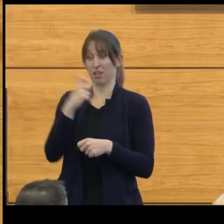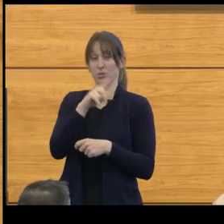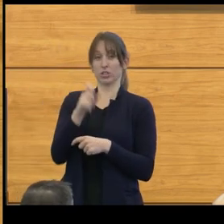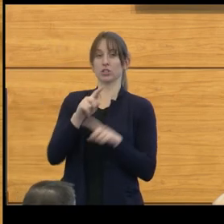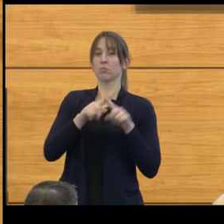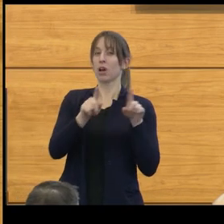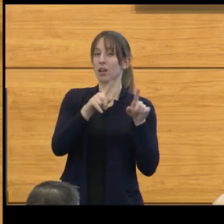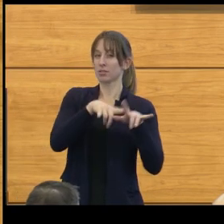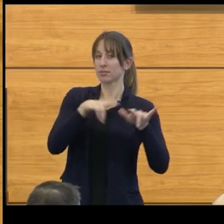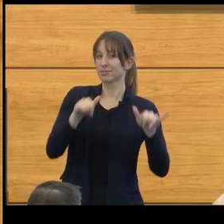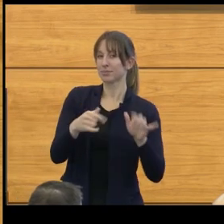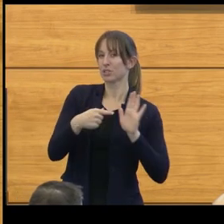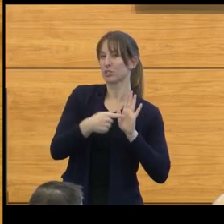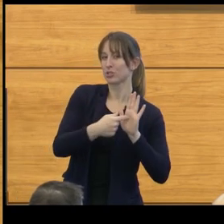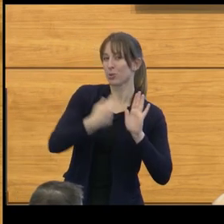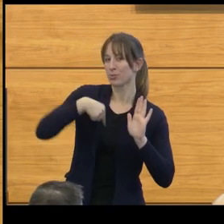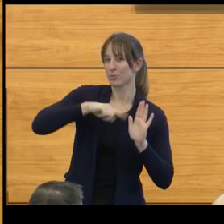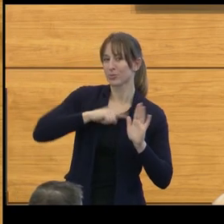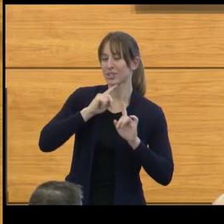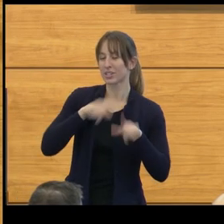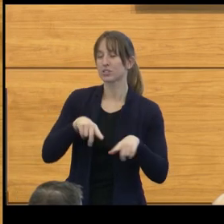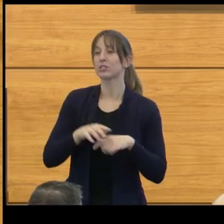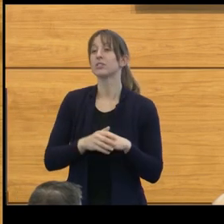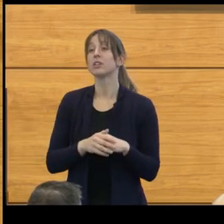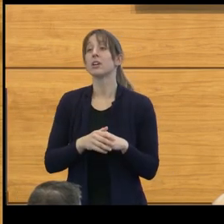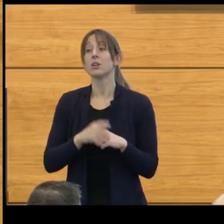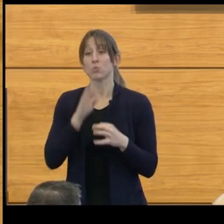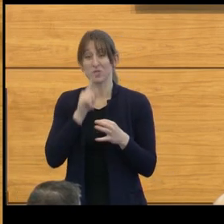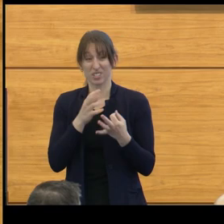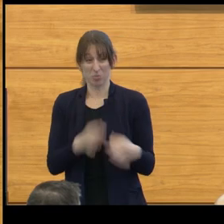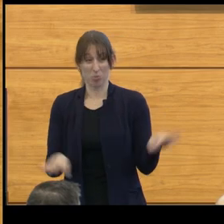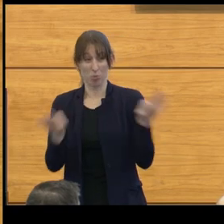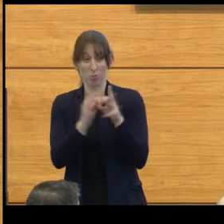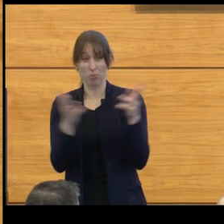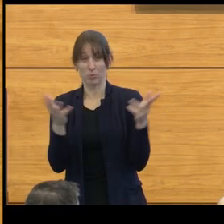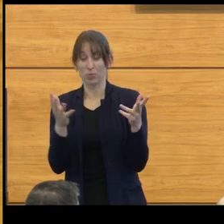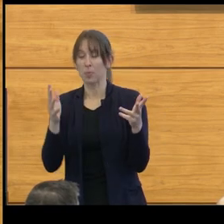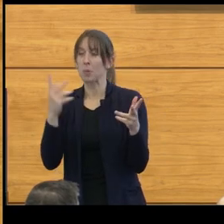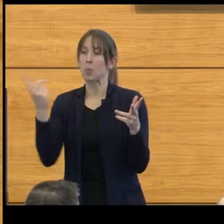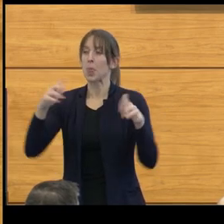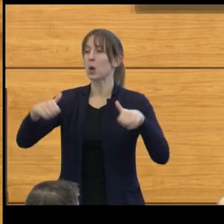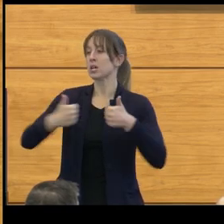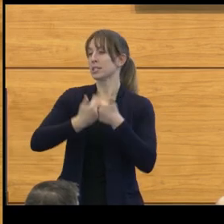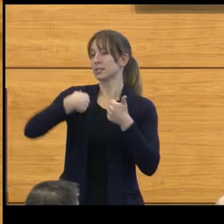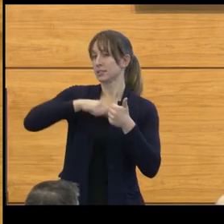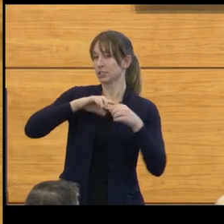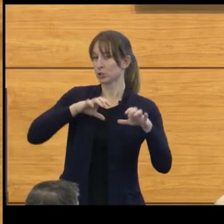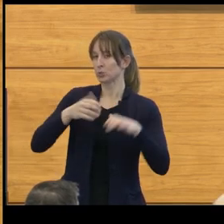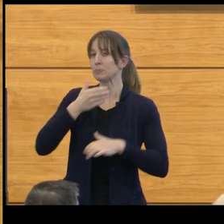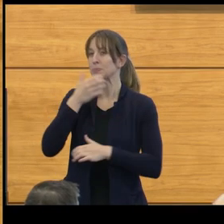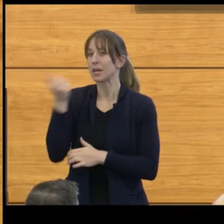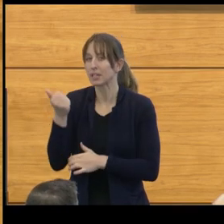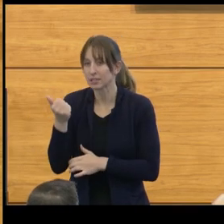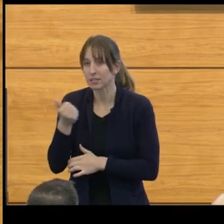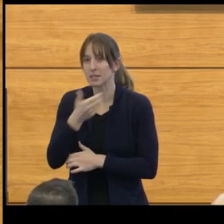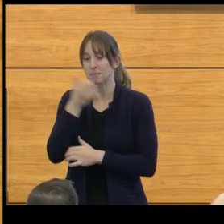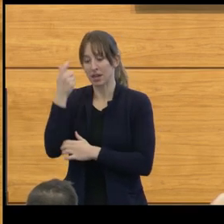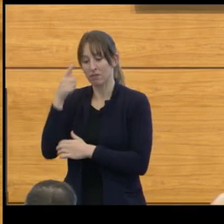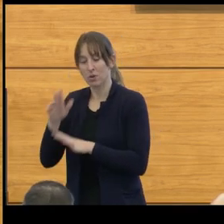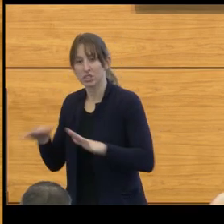And most importantly, they always challenge us to do better, do better for their kids, do better for the future.